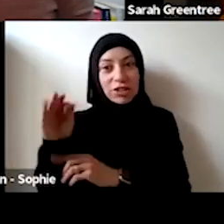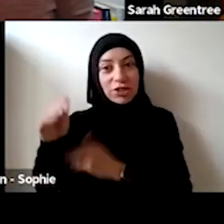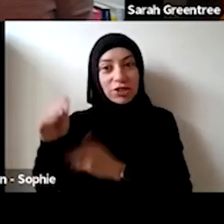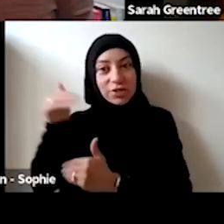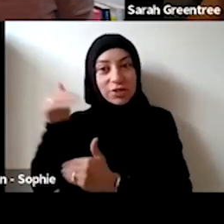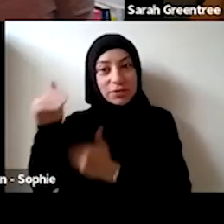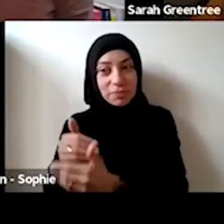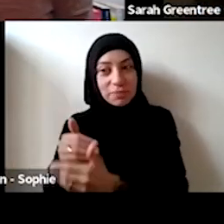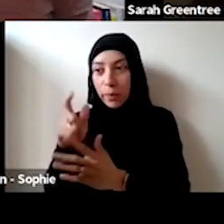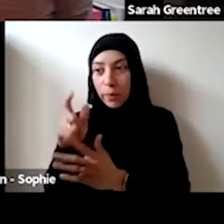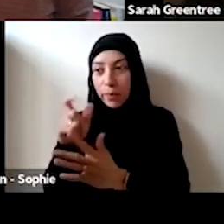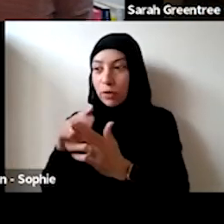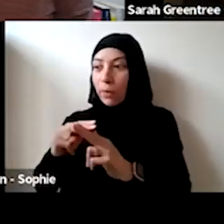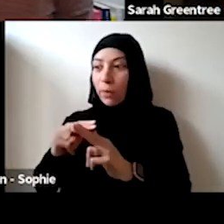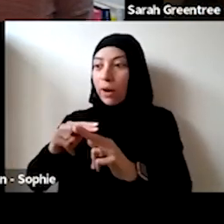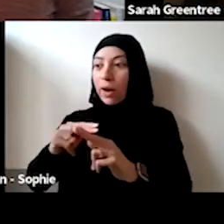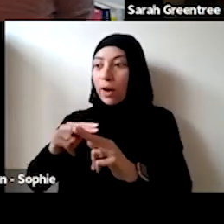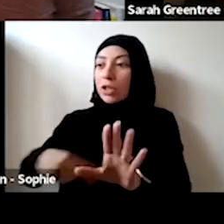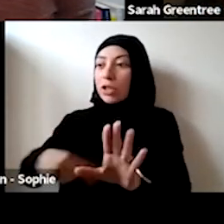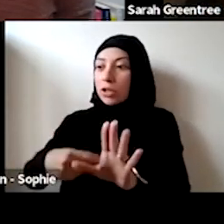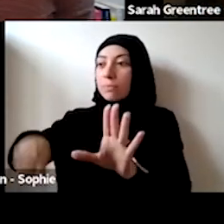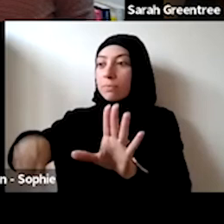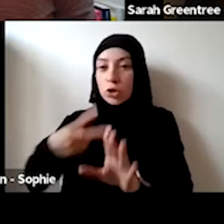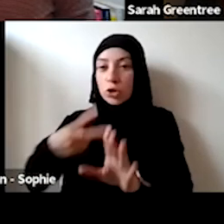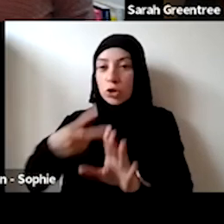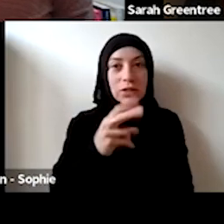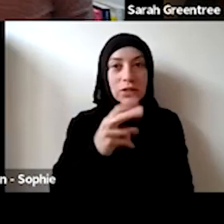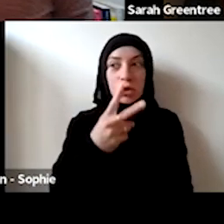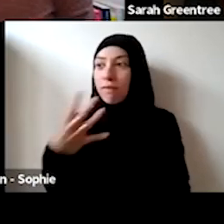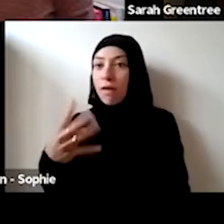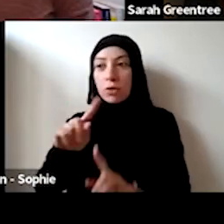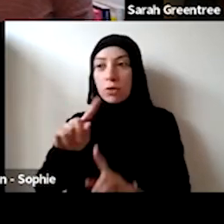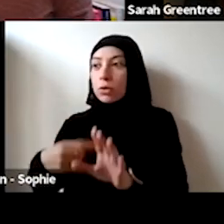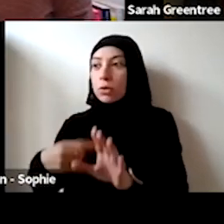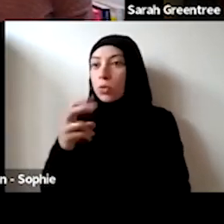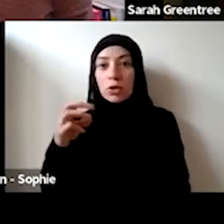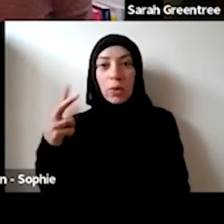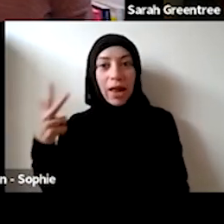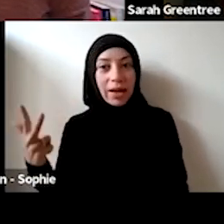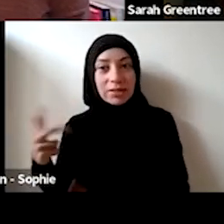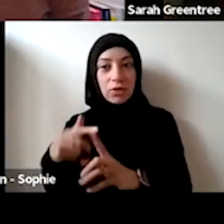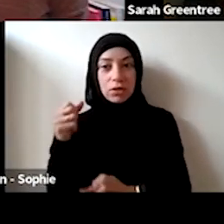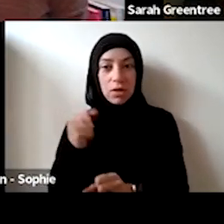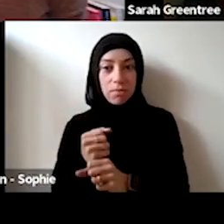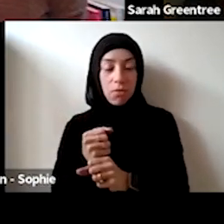falls artistic vision, but certainly that conversation of progression, and where are we going to go 2025 to 2028? Happy to chat in and under those art forms. But also, if anyone else would ask to just simply reach out.